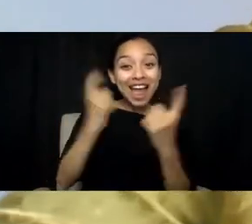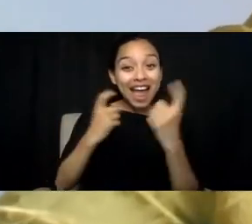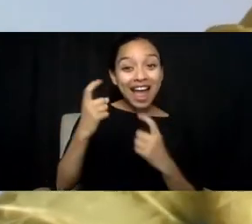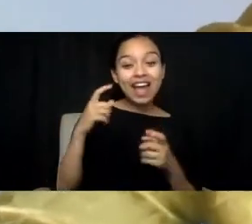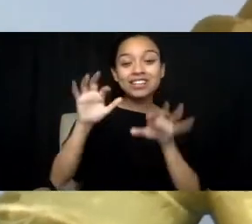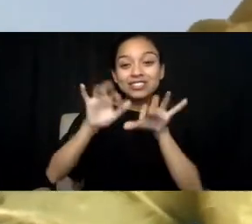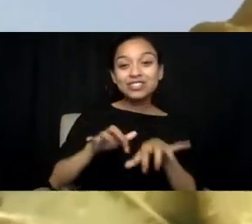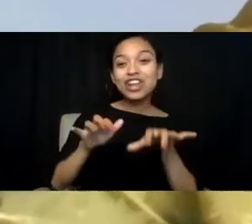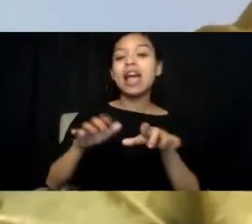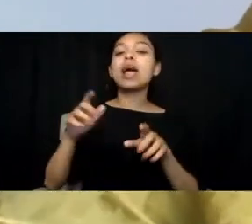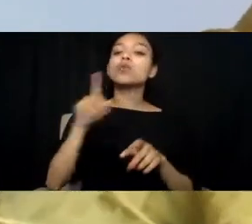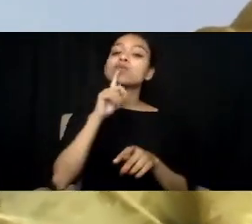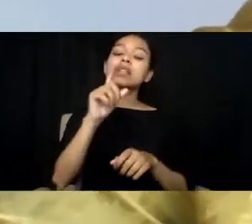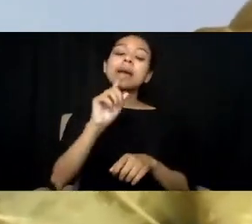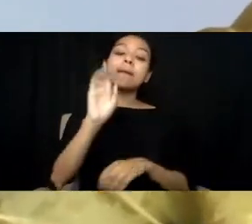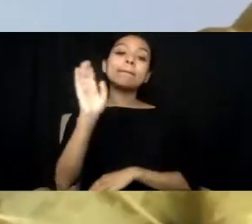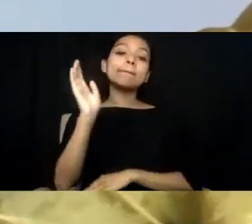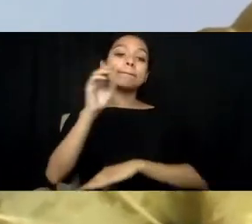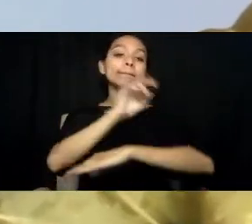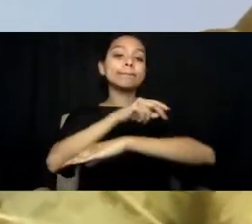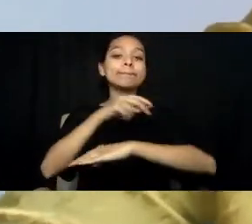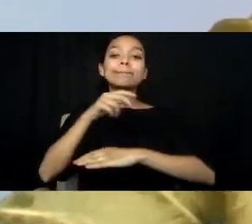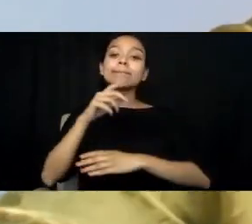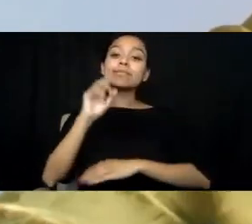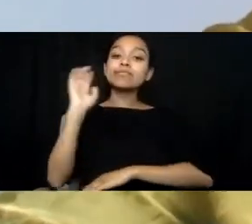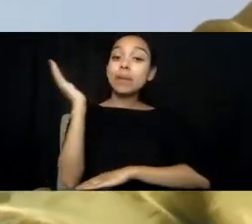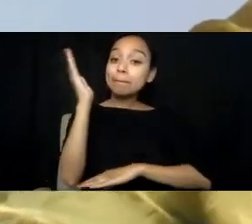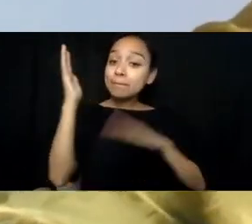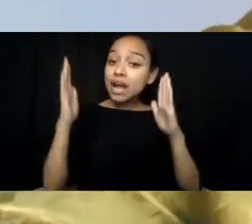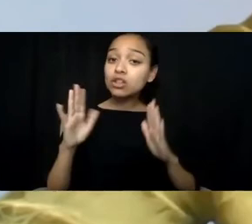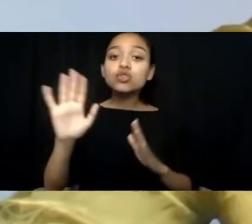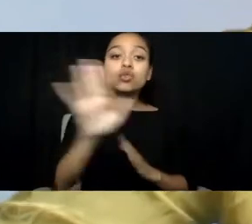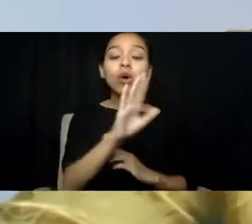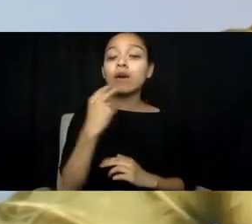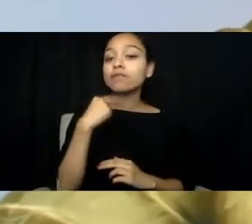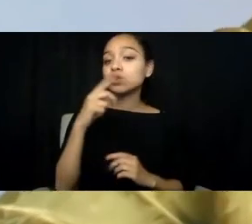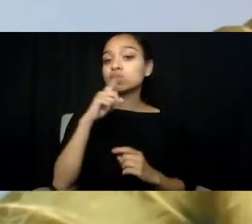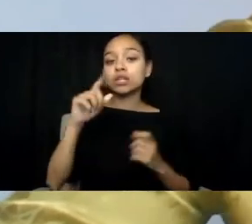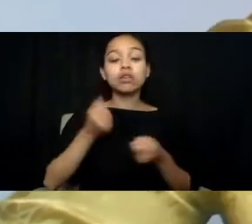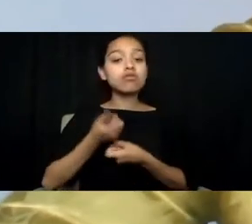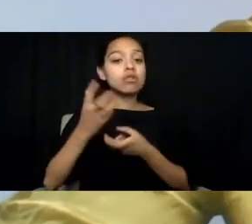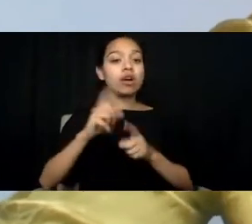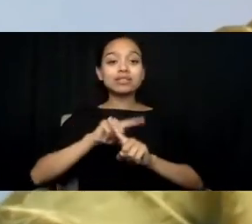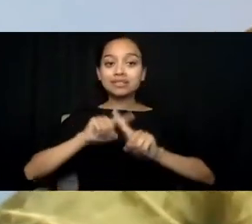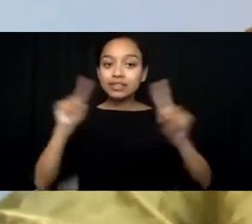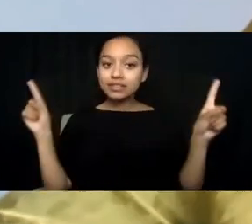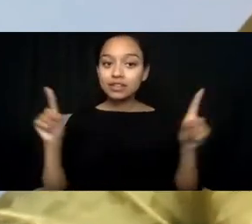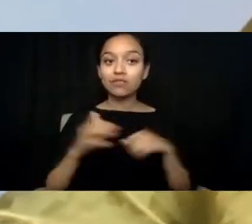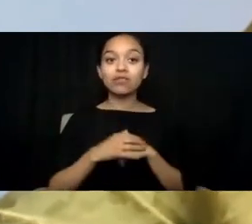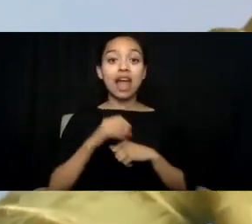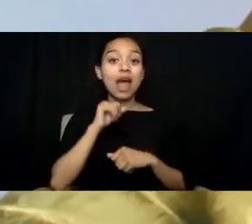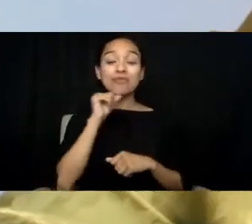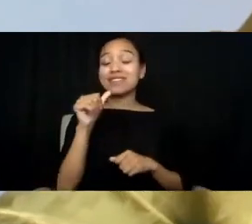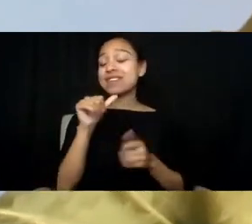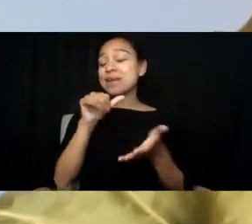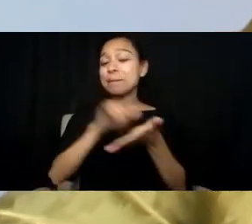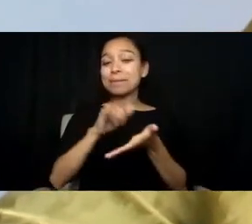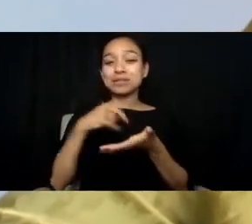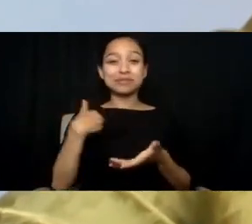your voice is truly making a difference for us and the equity space. I couldn't do this work without your collaboration and your partnership.